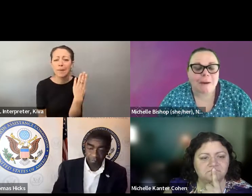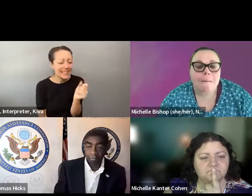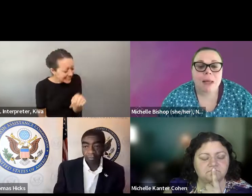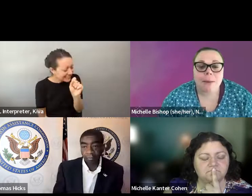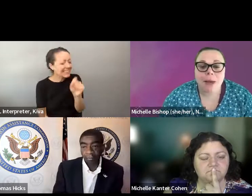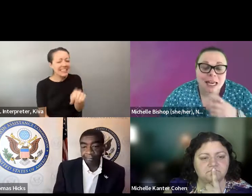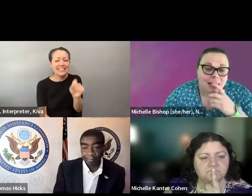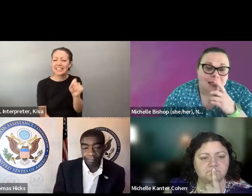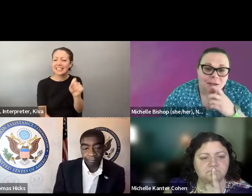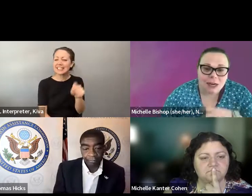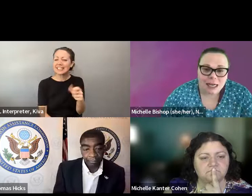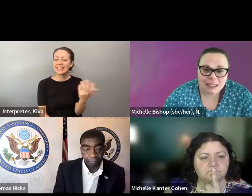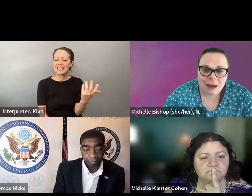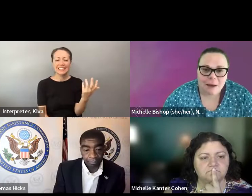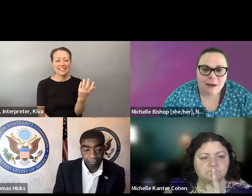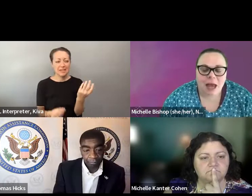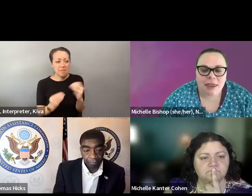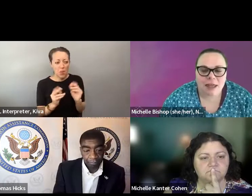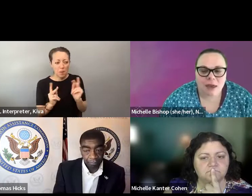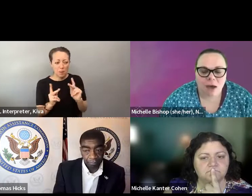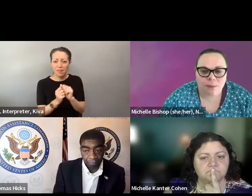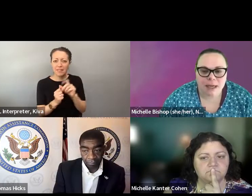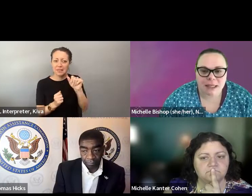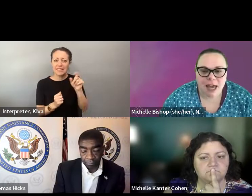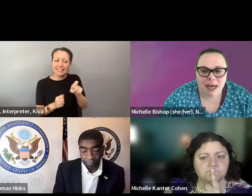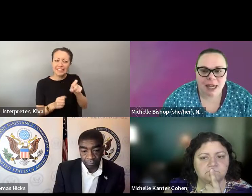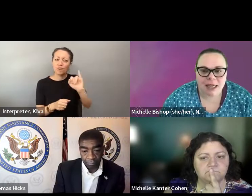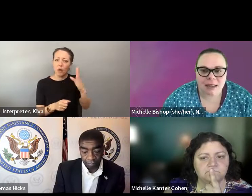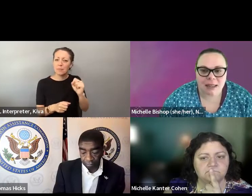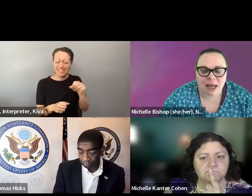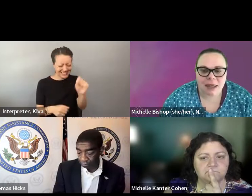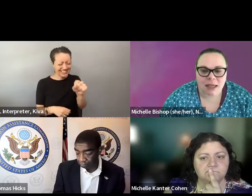accessible and helping to solve the employment gap It's making voting more accessible and helping to solve the employment gap between disabled and non-disabled people. between disabled and non- disabled people. But and